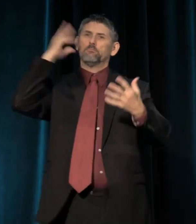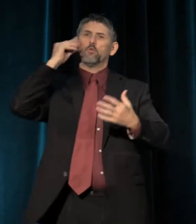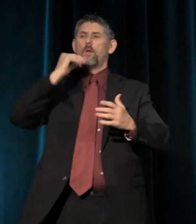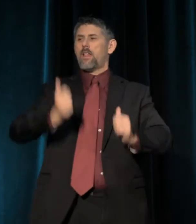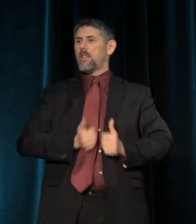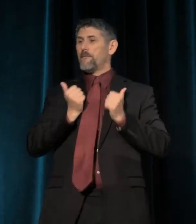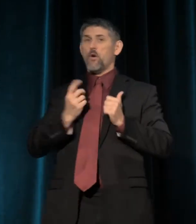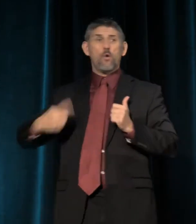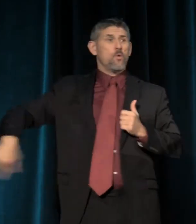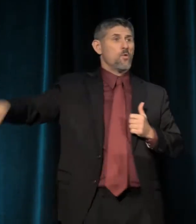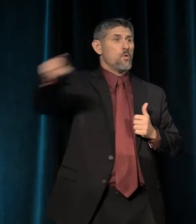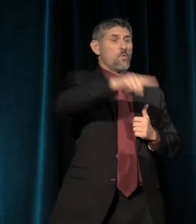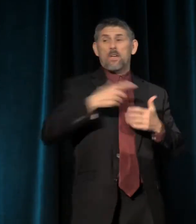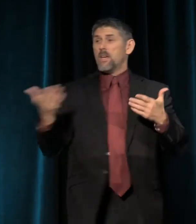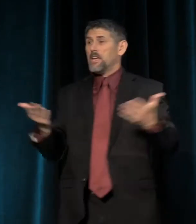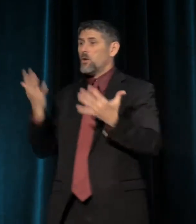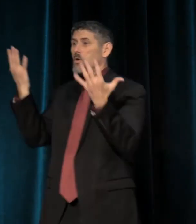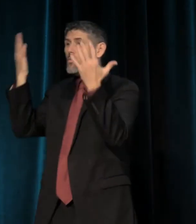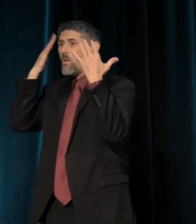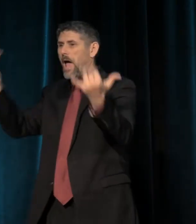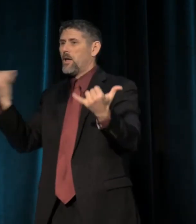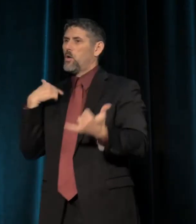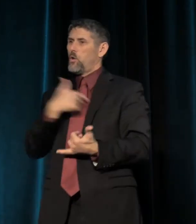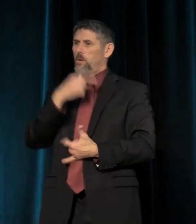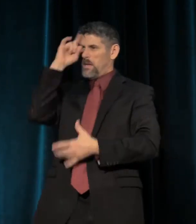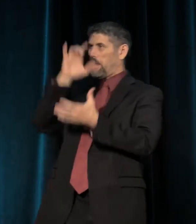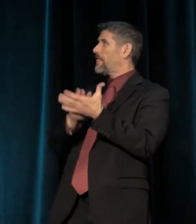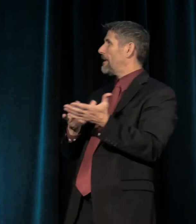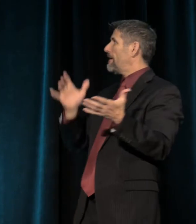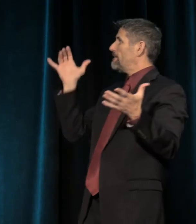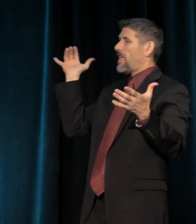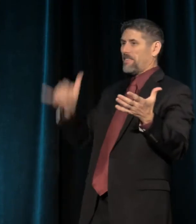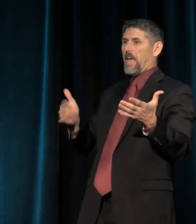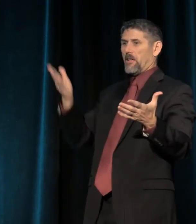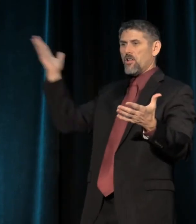We are all here today because we believe in this. We believe in art.